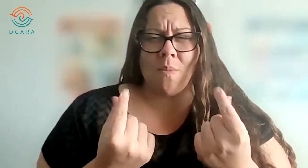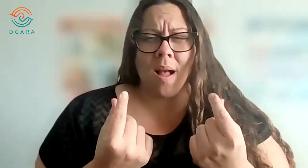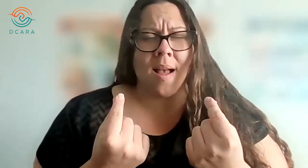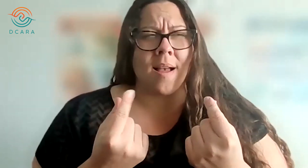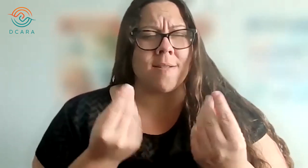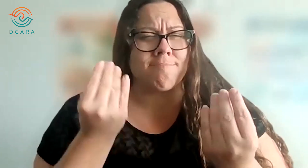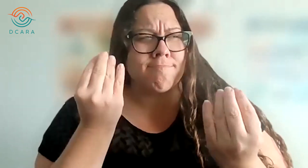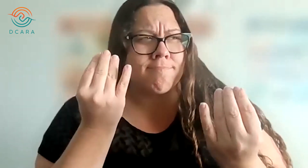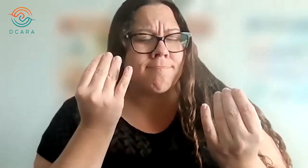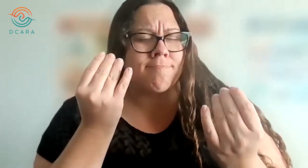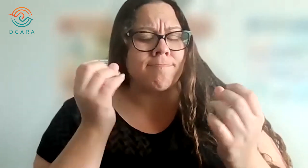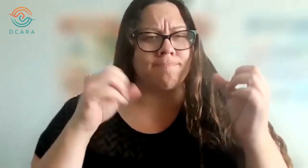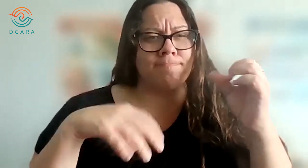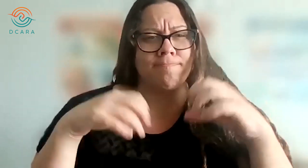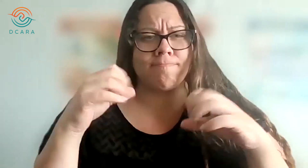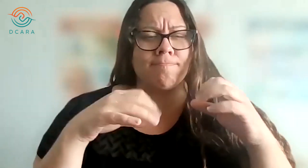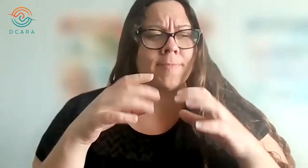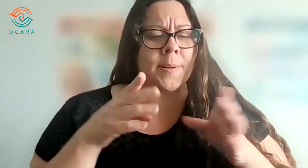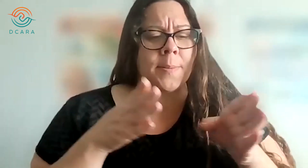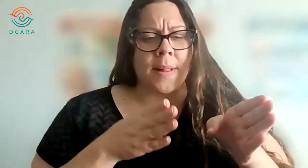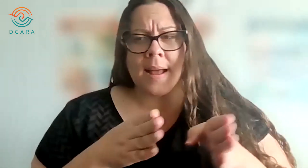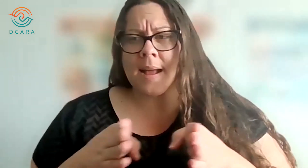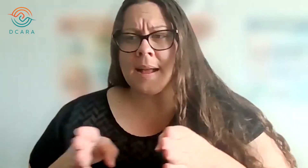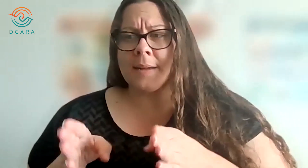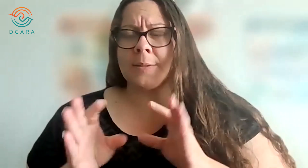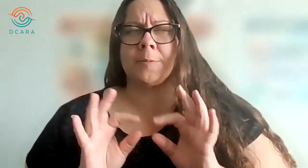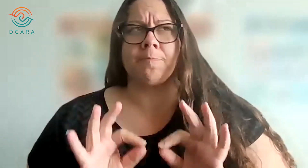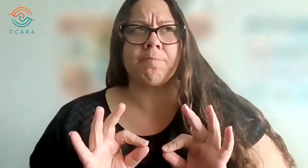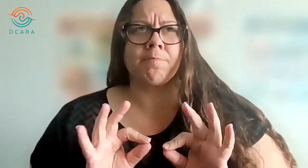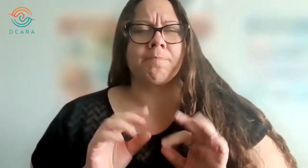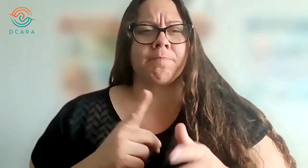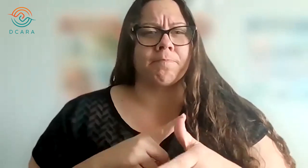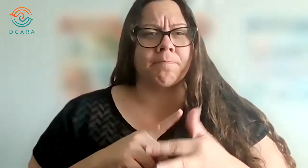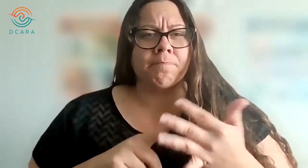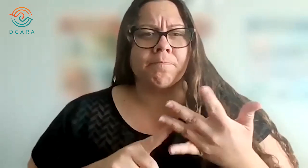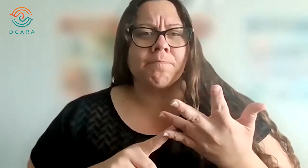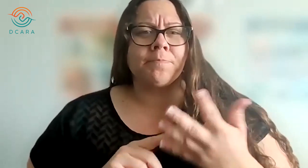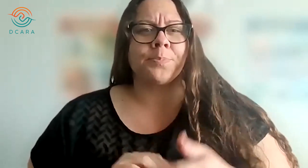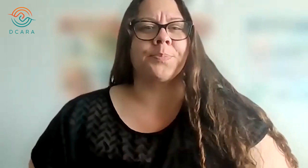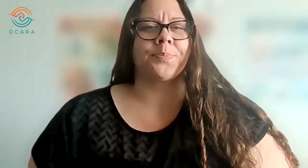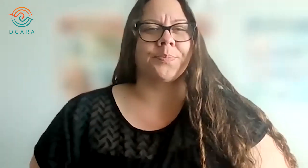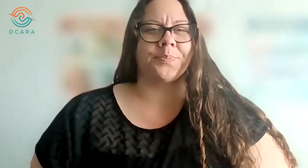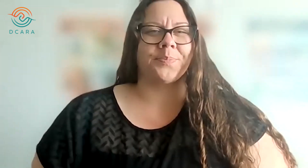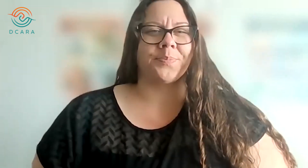Some things to think about when creating a plan include: